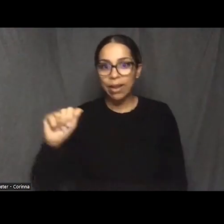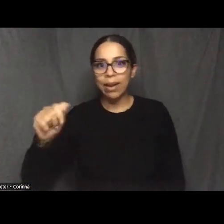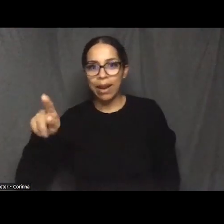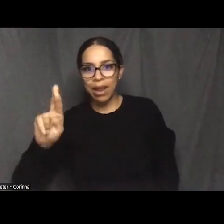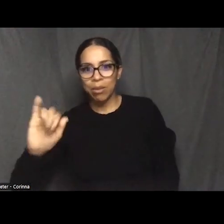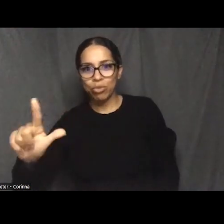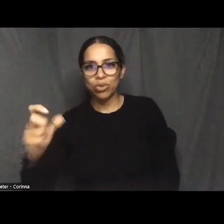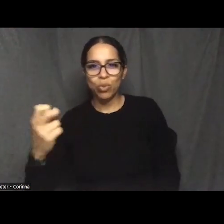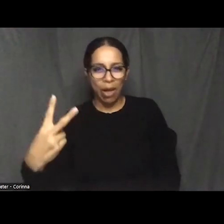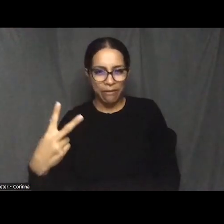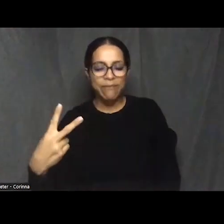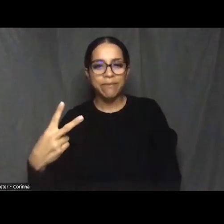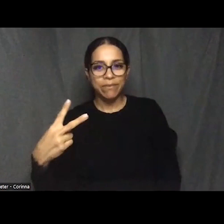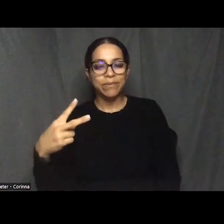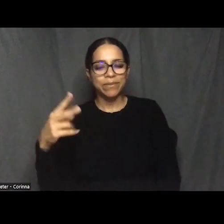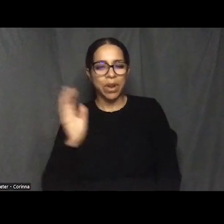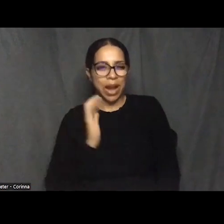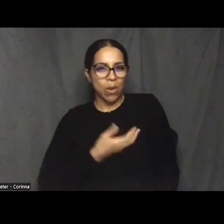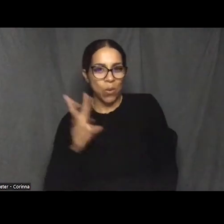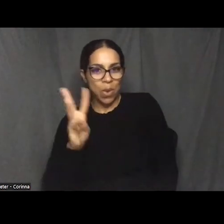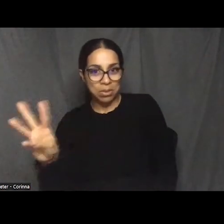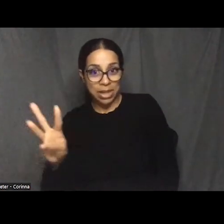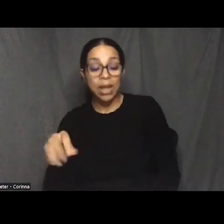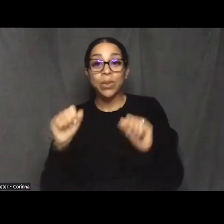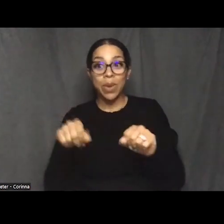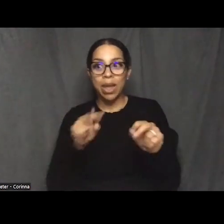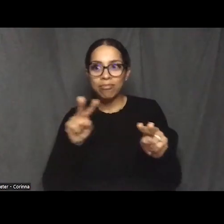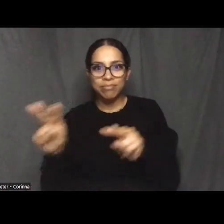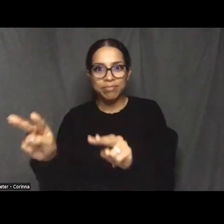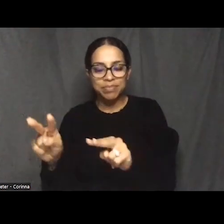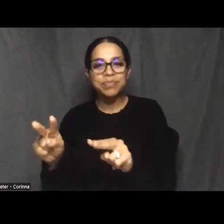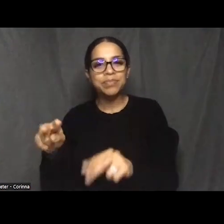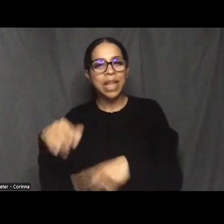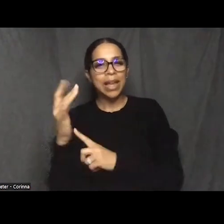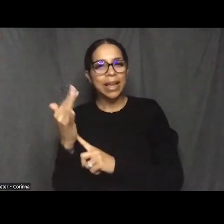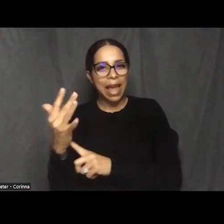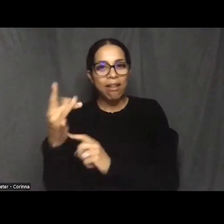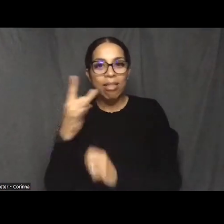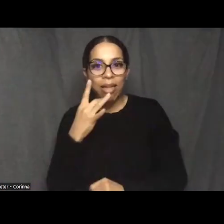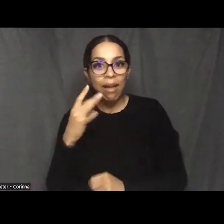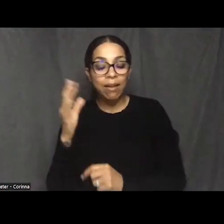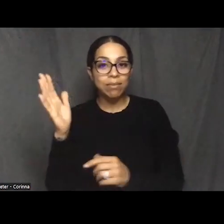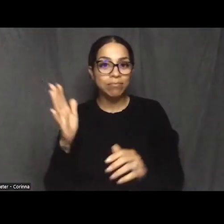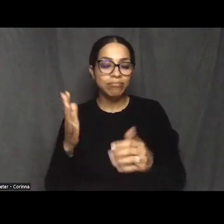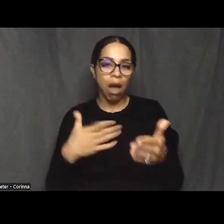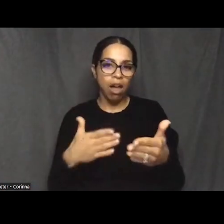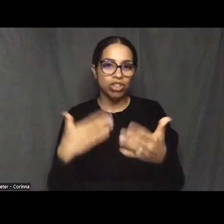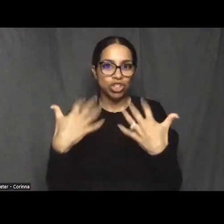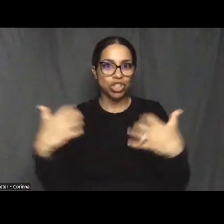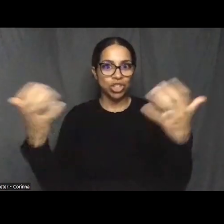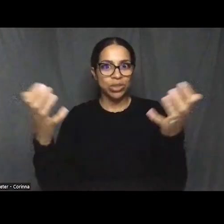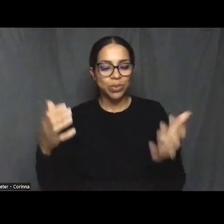And while you're there, please check out the candlelight concert we're hosting at the Peale this Saturday and other other programs